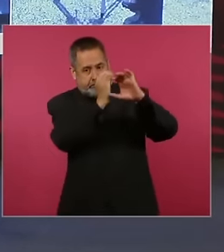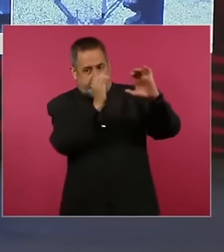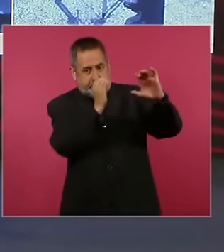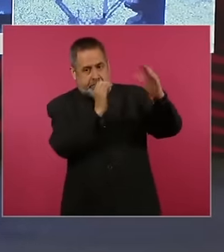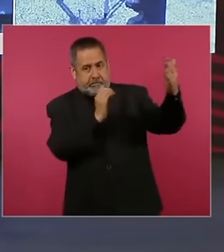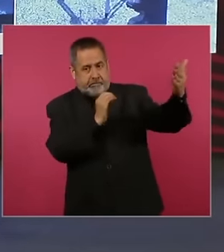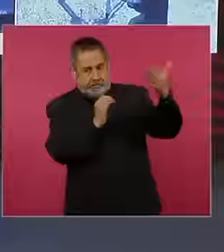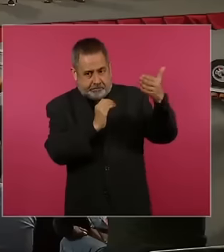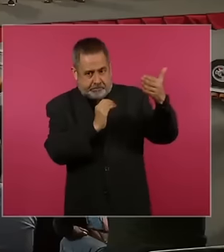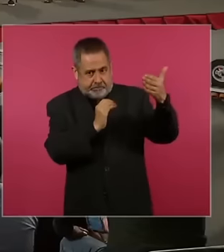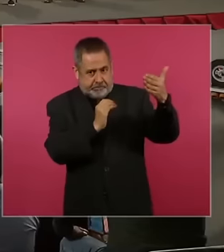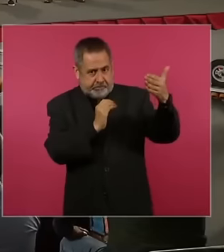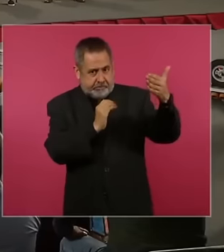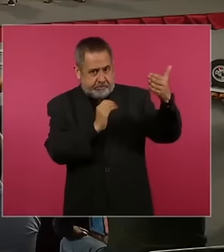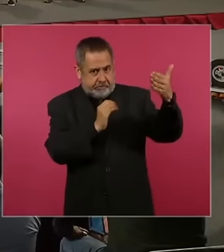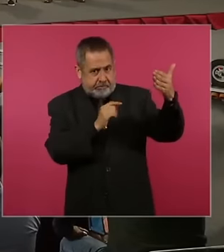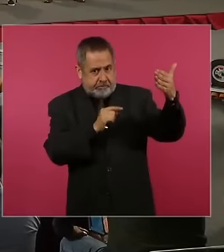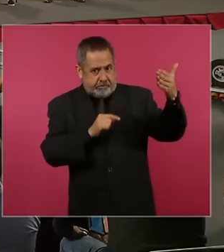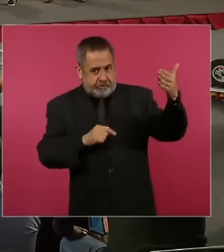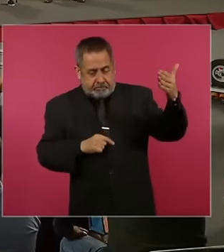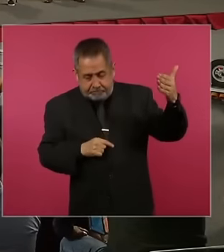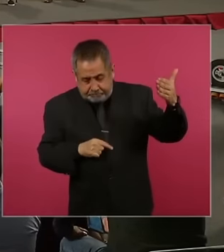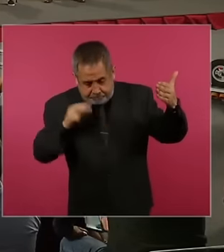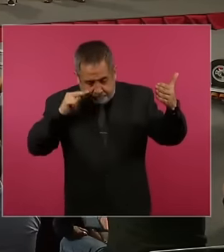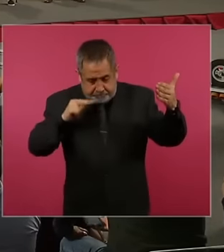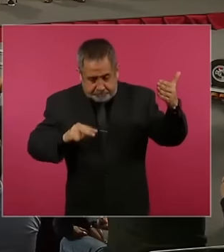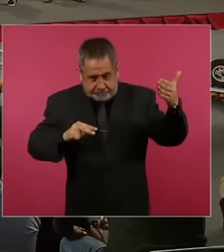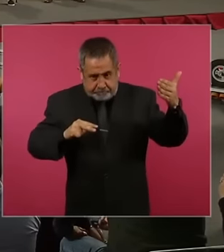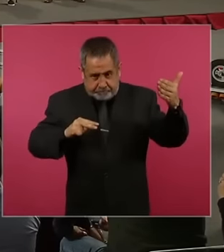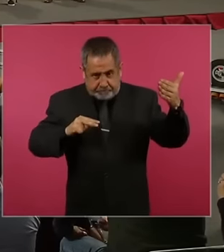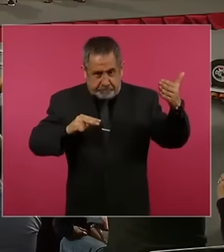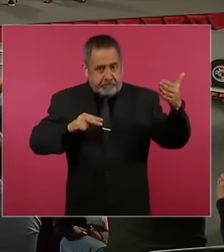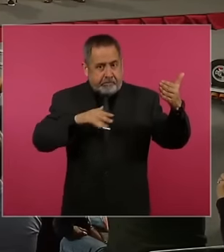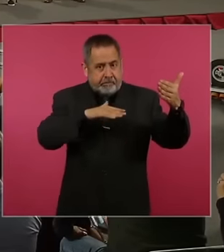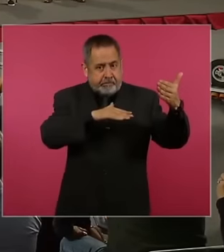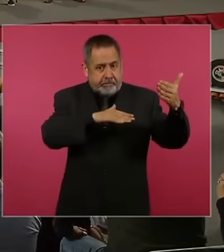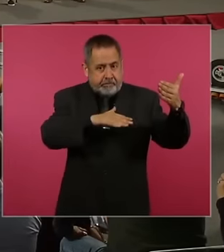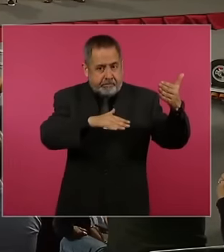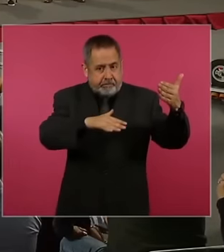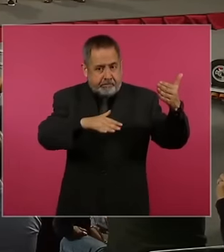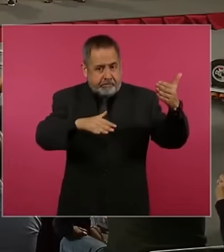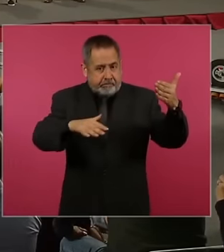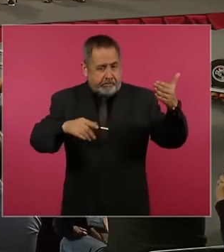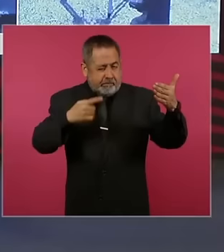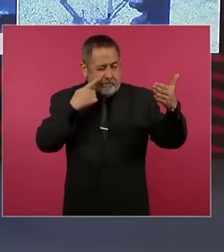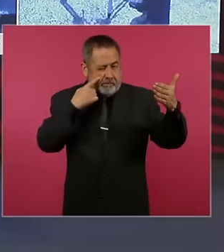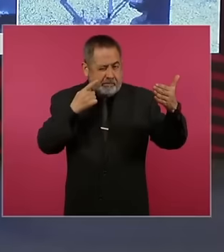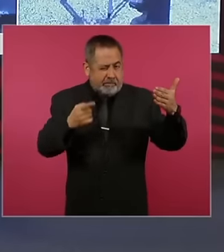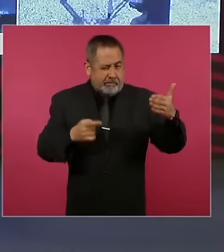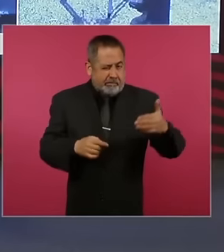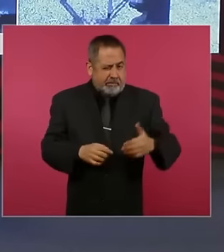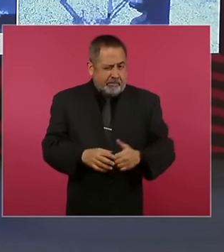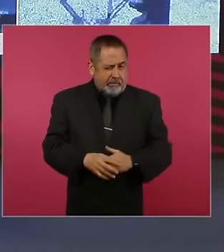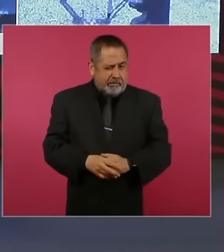this side and when you see the shadow They begin to search with their little hand and move the telescope,